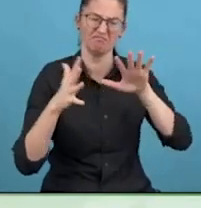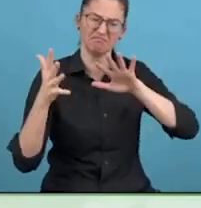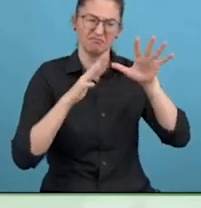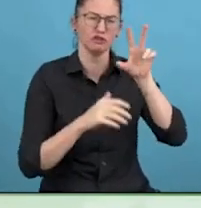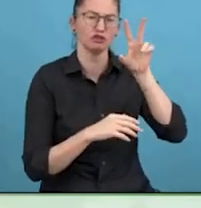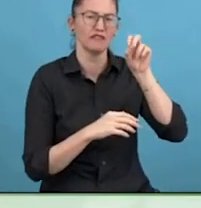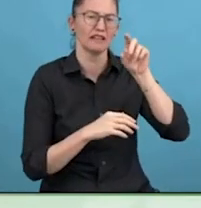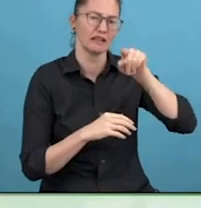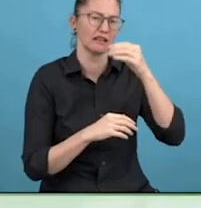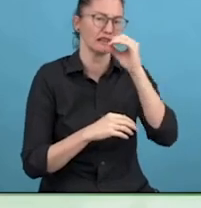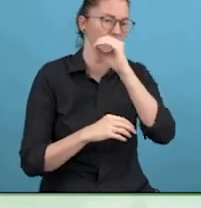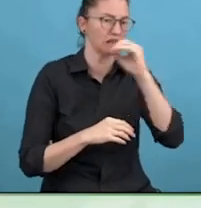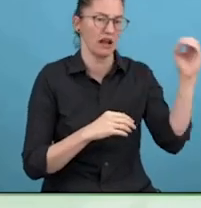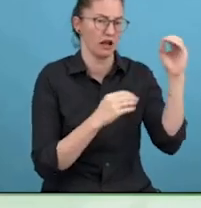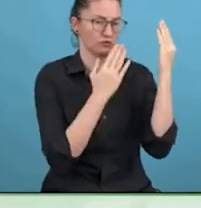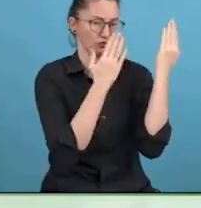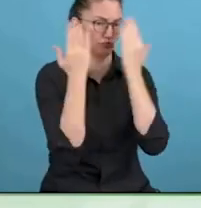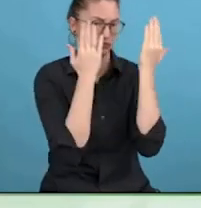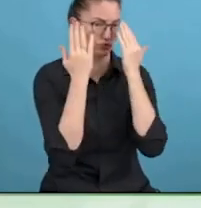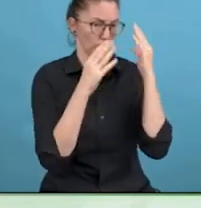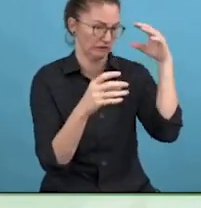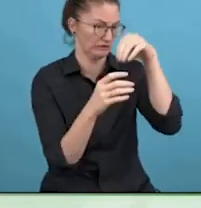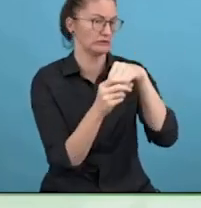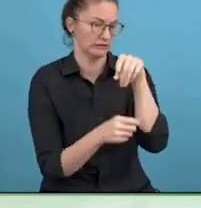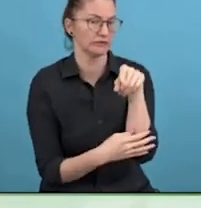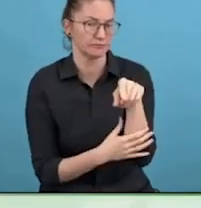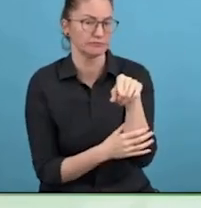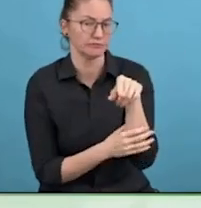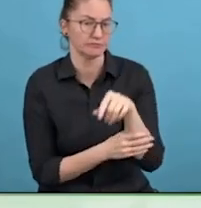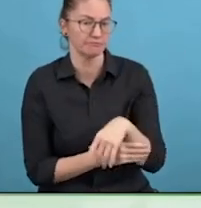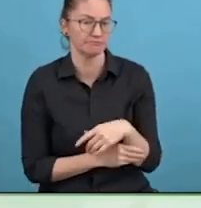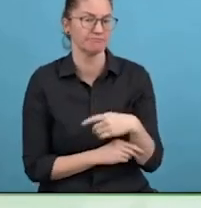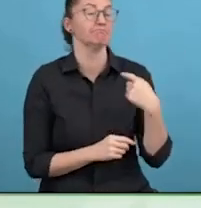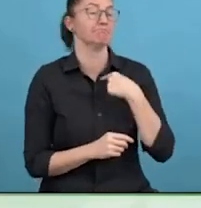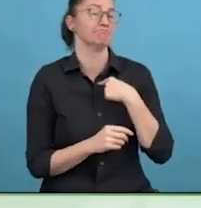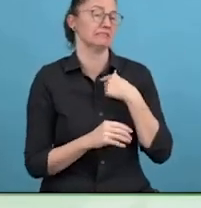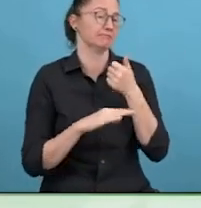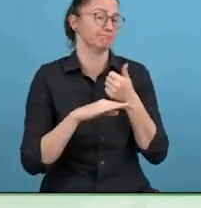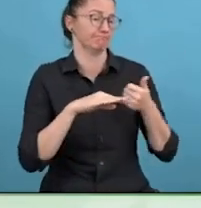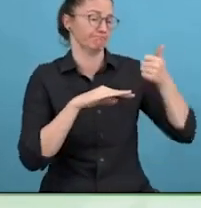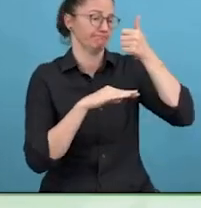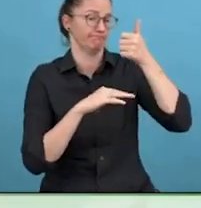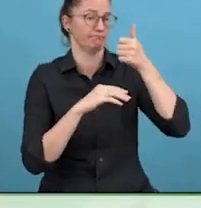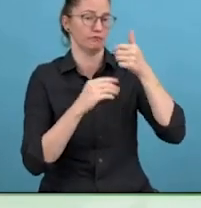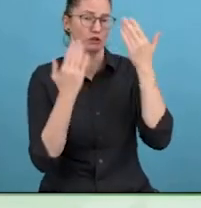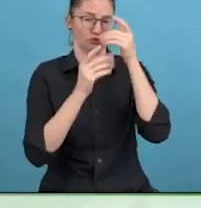There I have been working for over 27 years in cognitive accessibility.